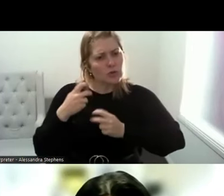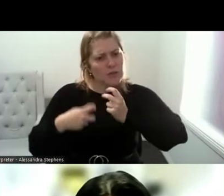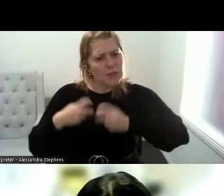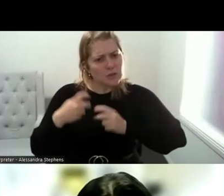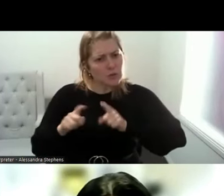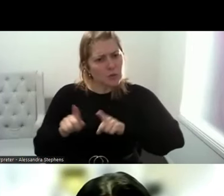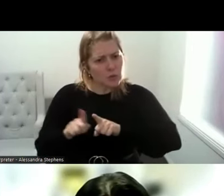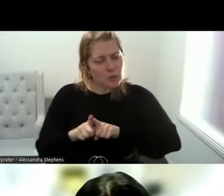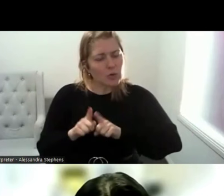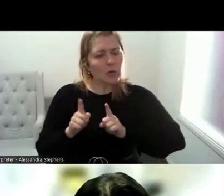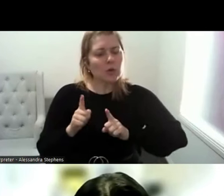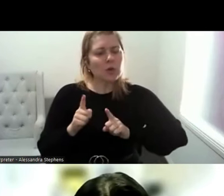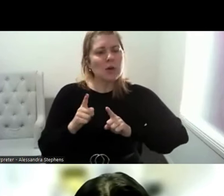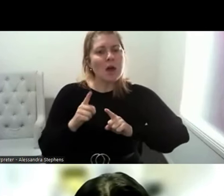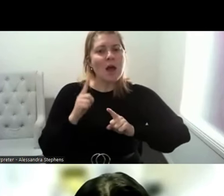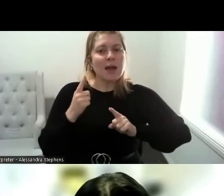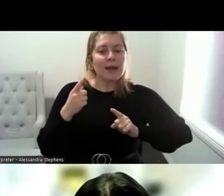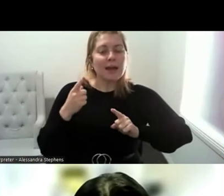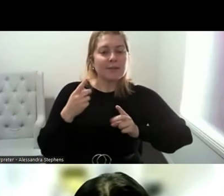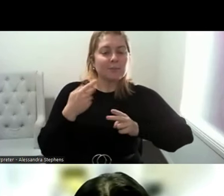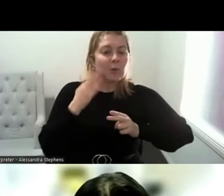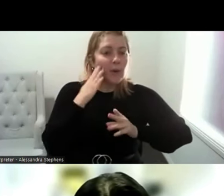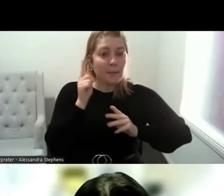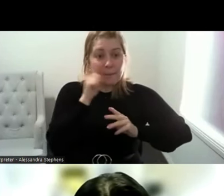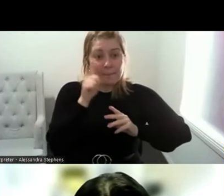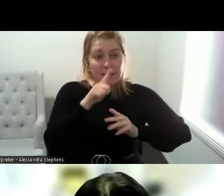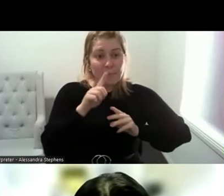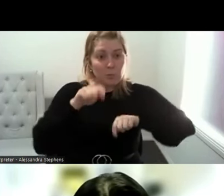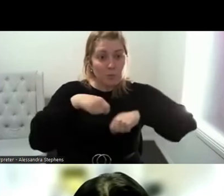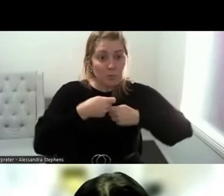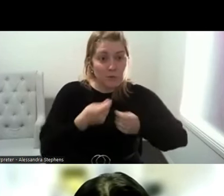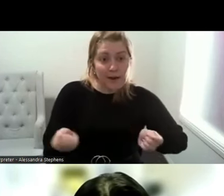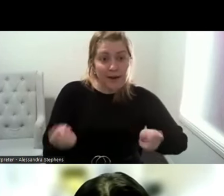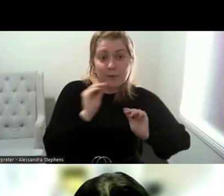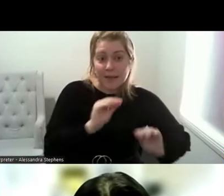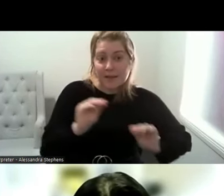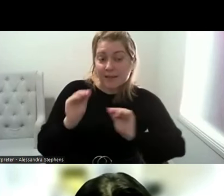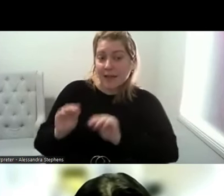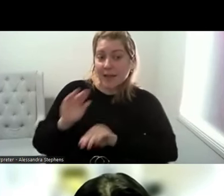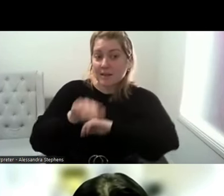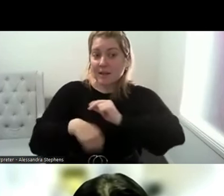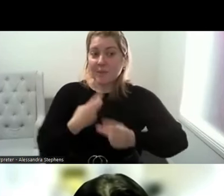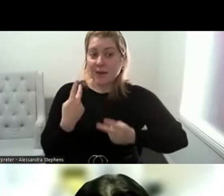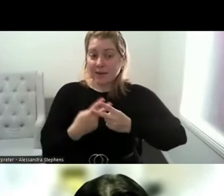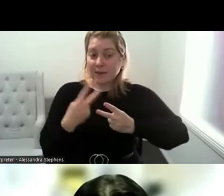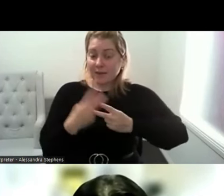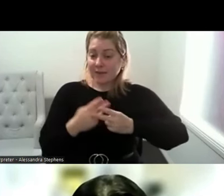across a life course being educated around sexual health and pleasure. And I'm thinking